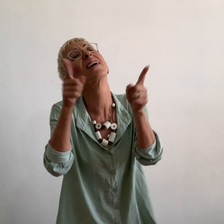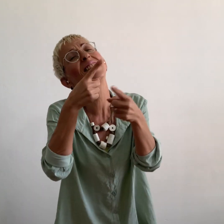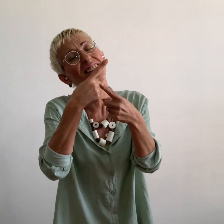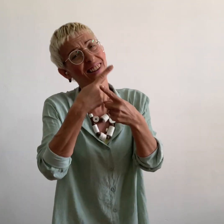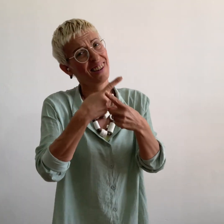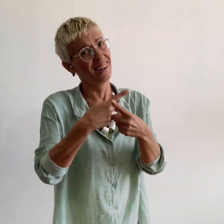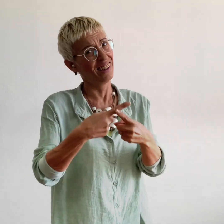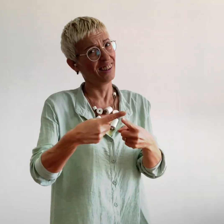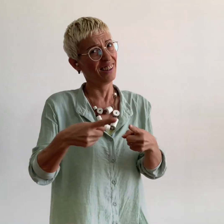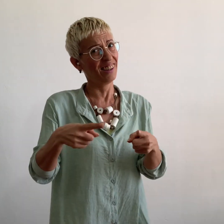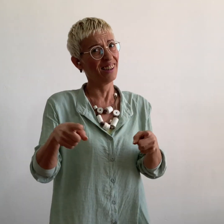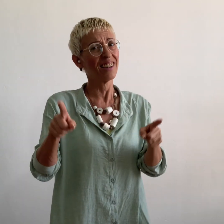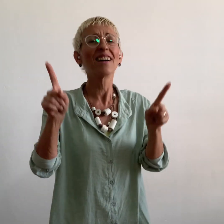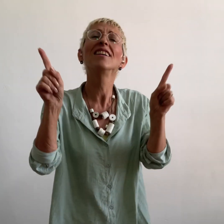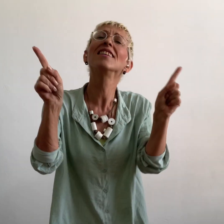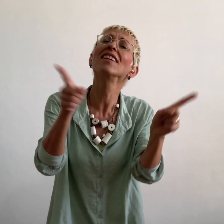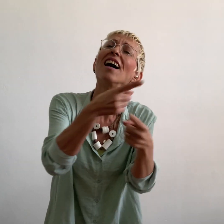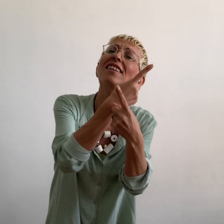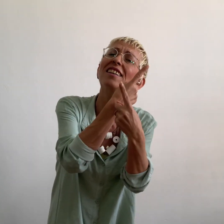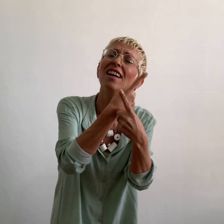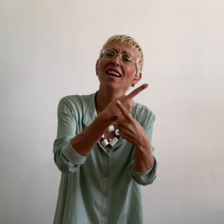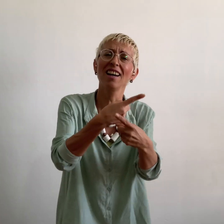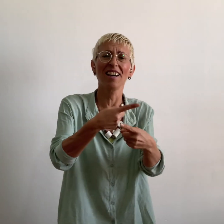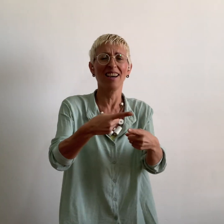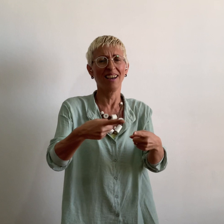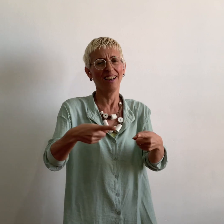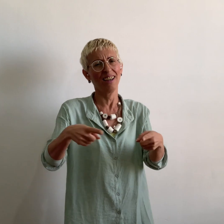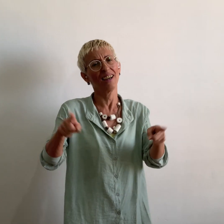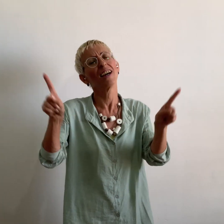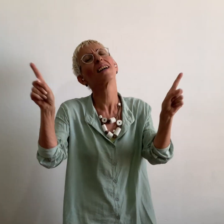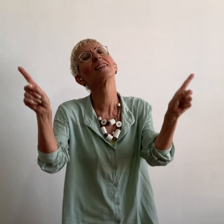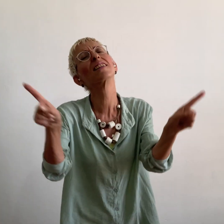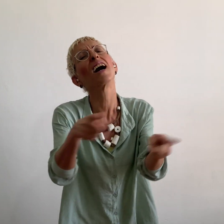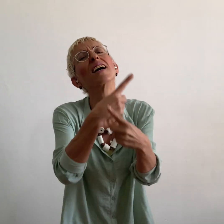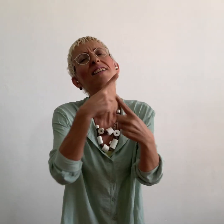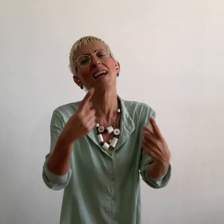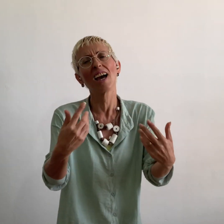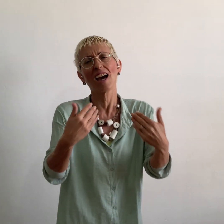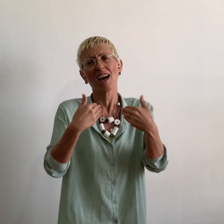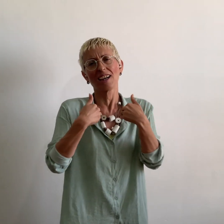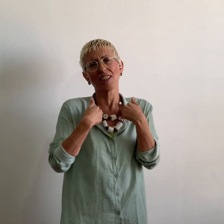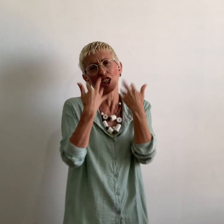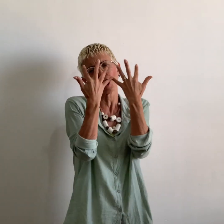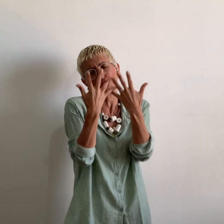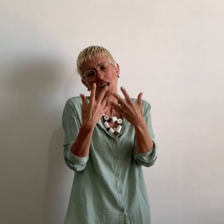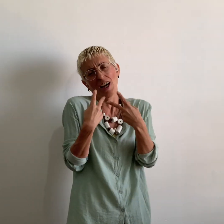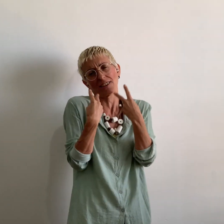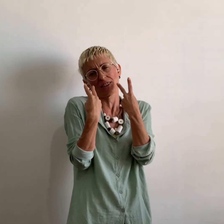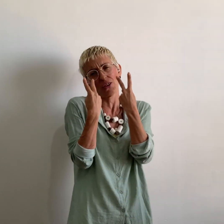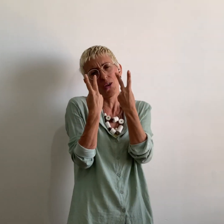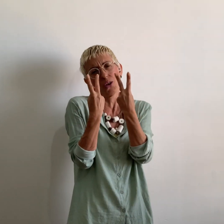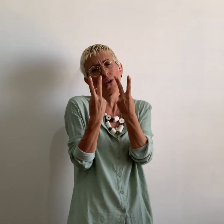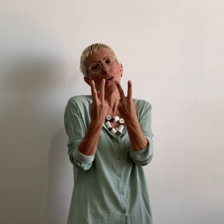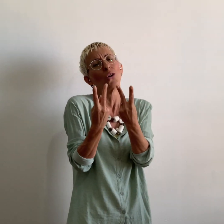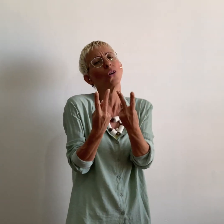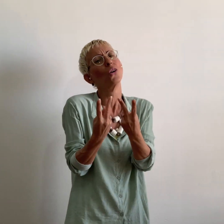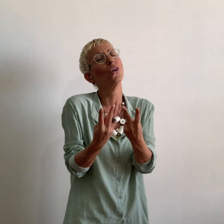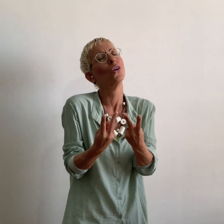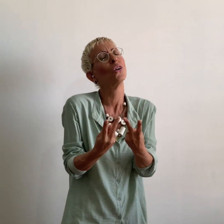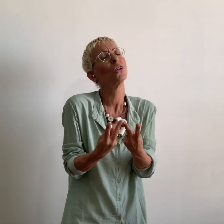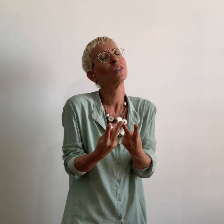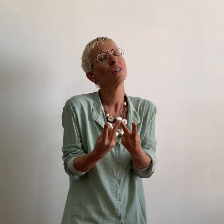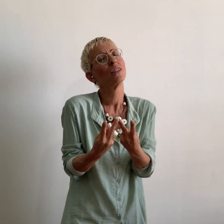Play, Play for me when I will return